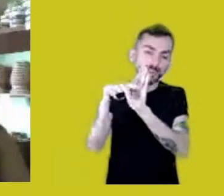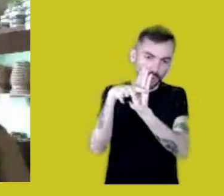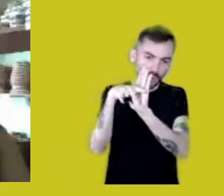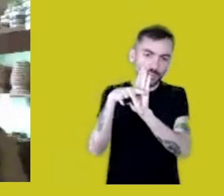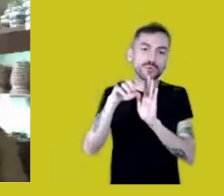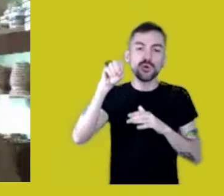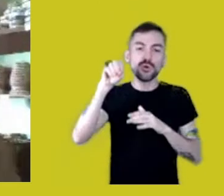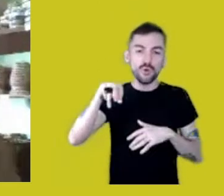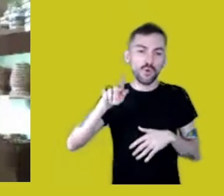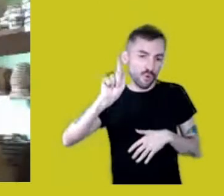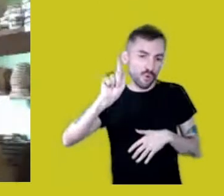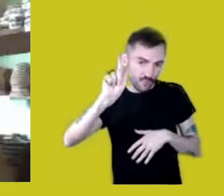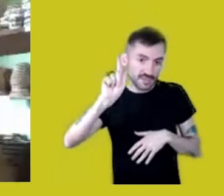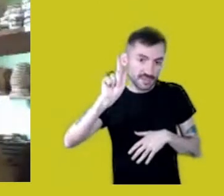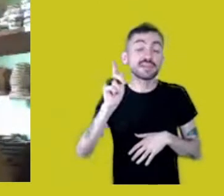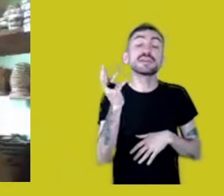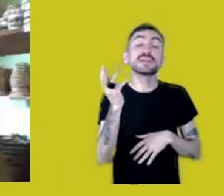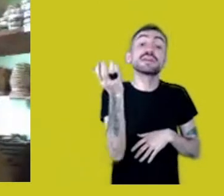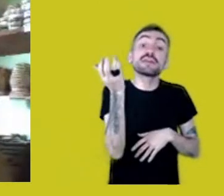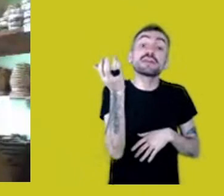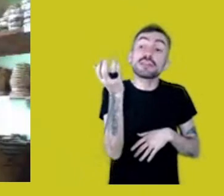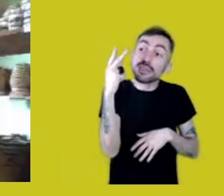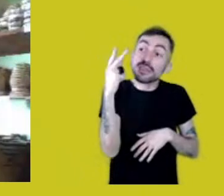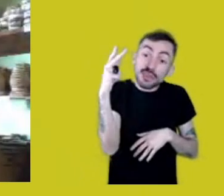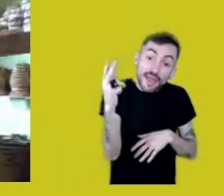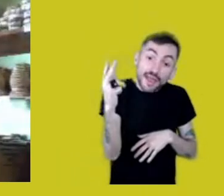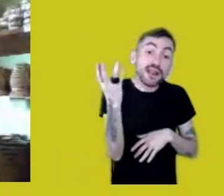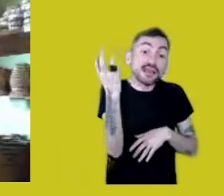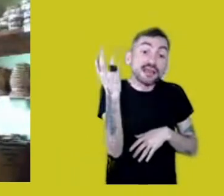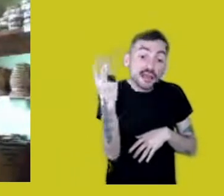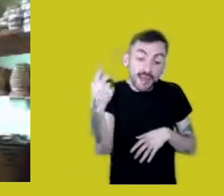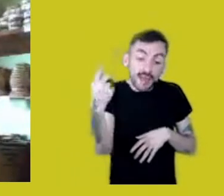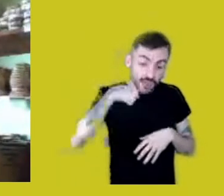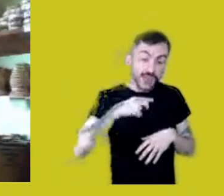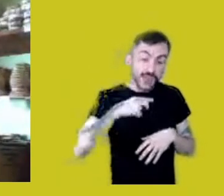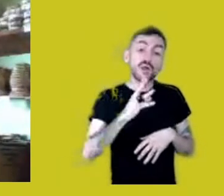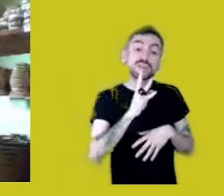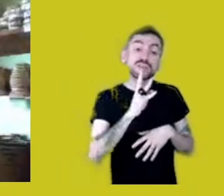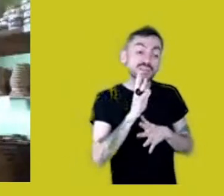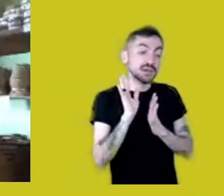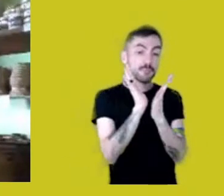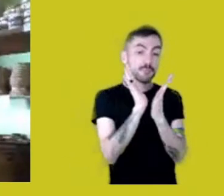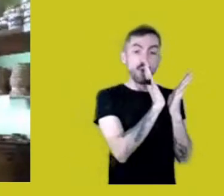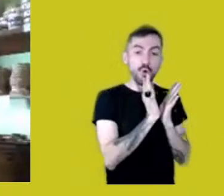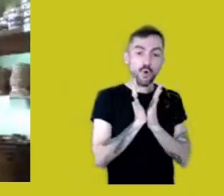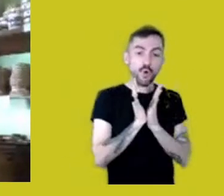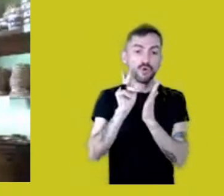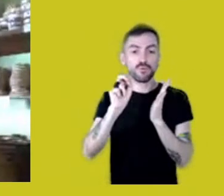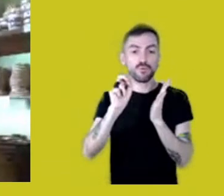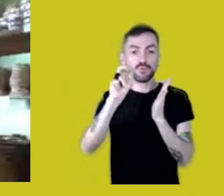that wished to learn about Native history here in Rondônia,